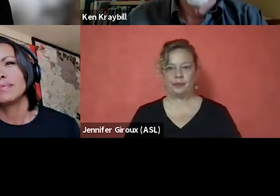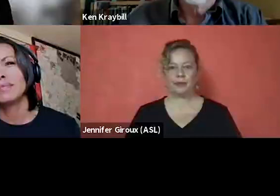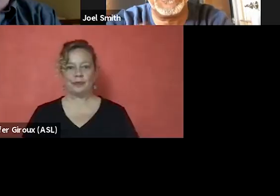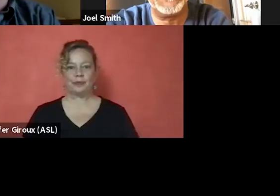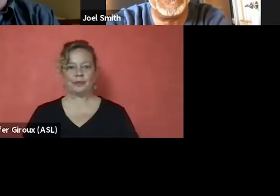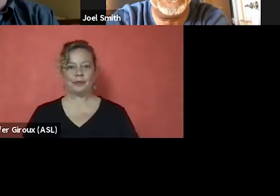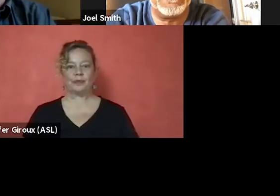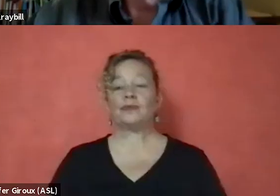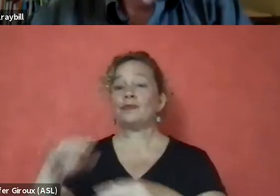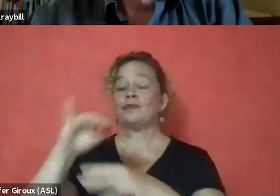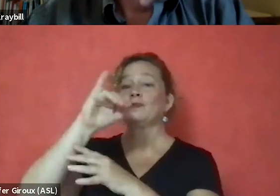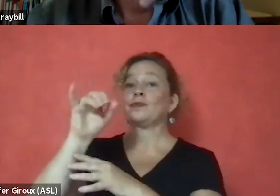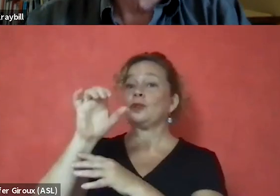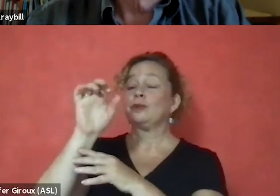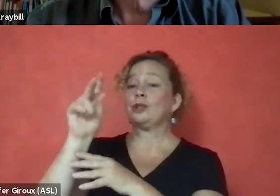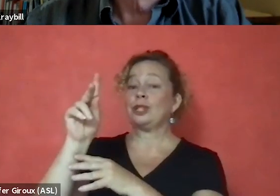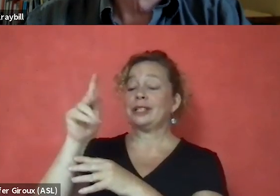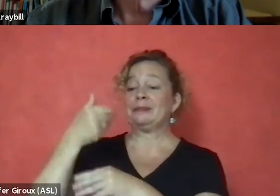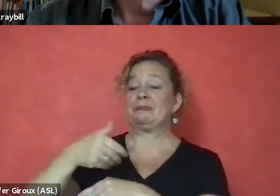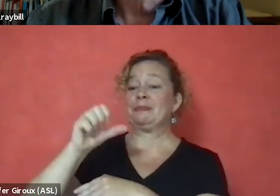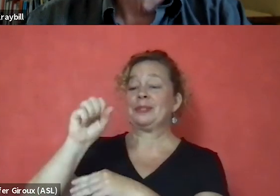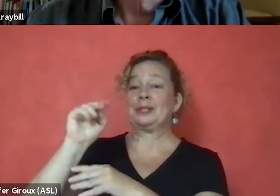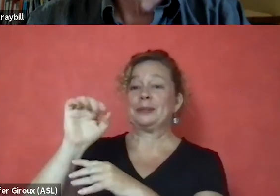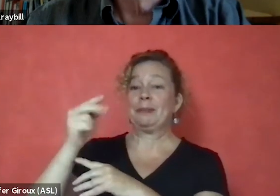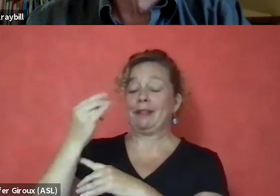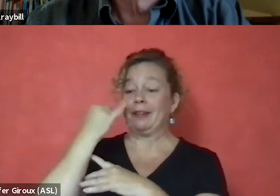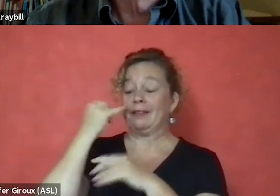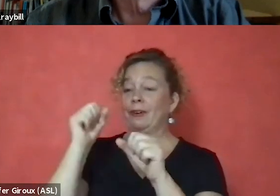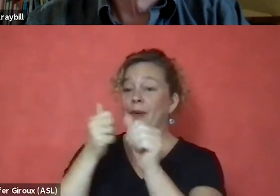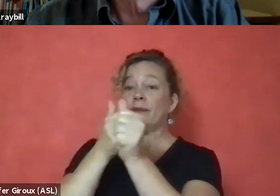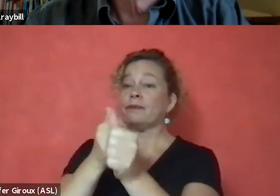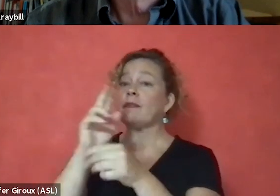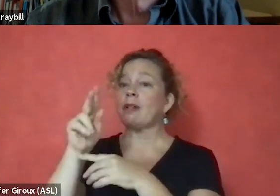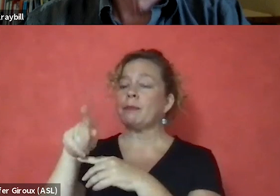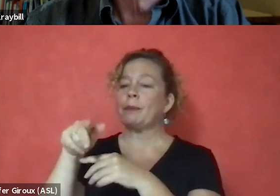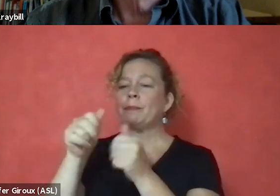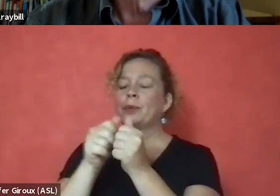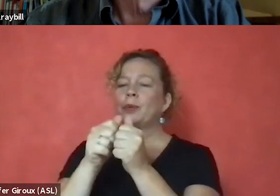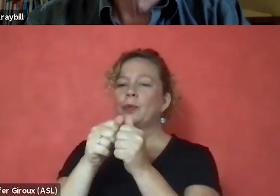[JC] I'm JC Smith. And if I could follow up a little bit with what Racquel was saying,